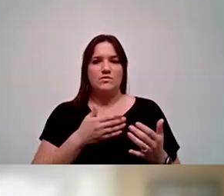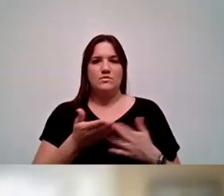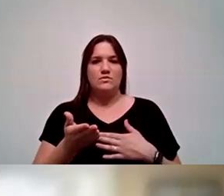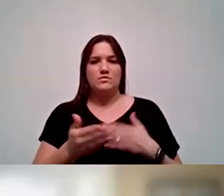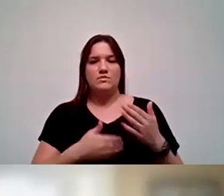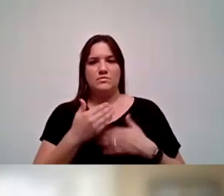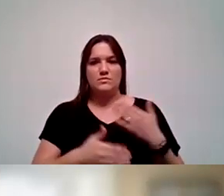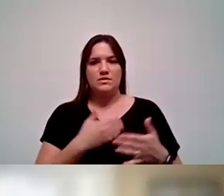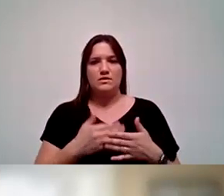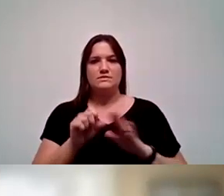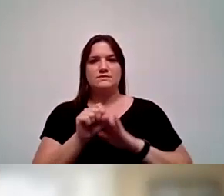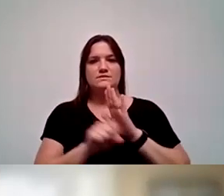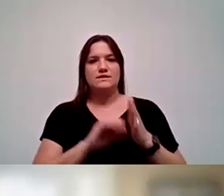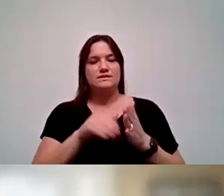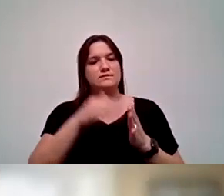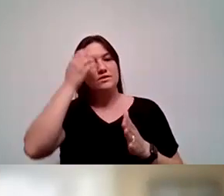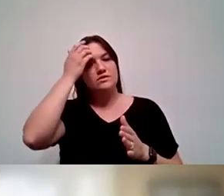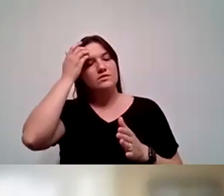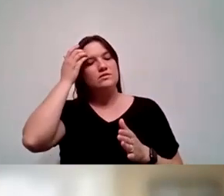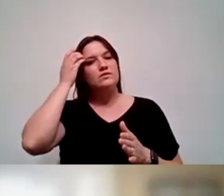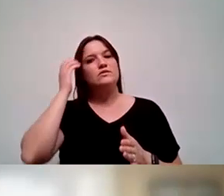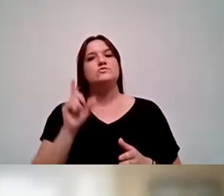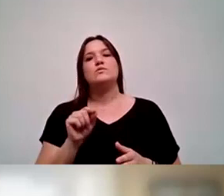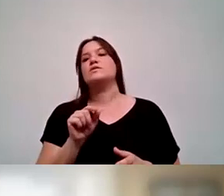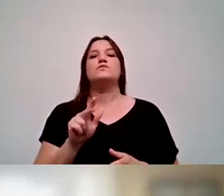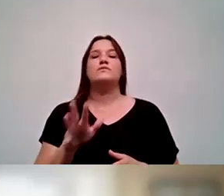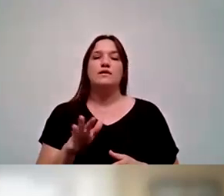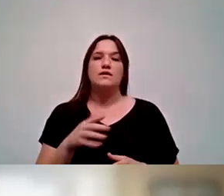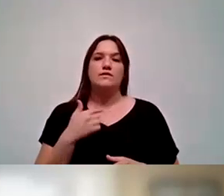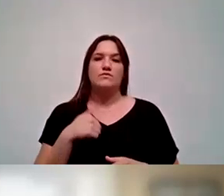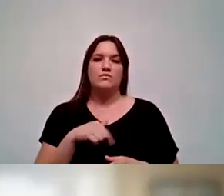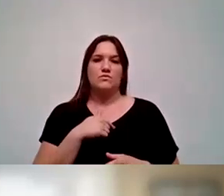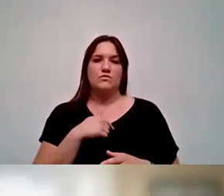of the State Center 2035, where we’re re-examining our values.